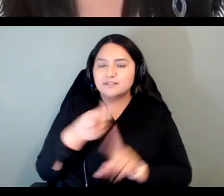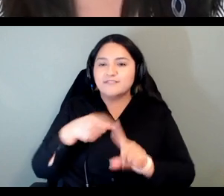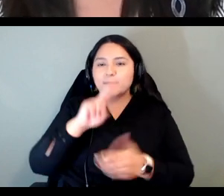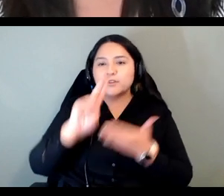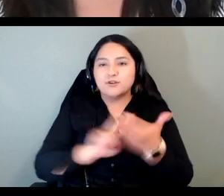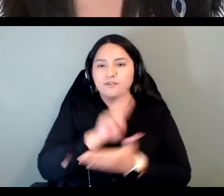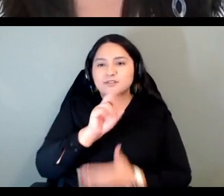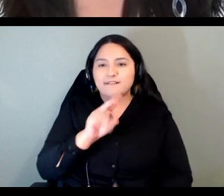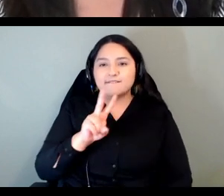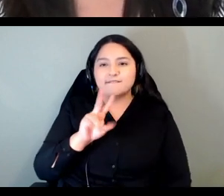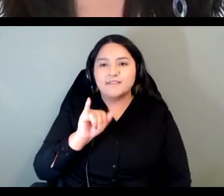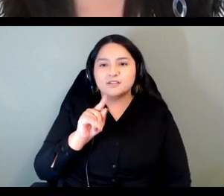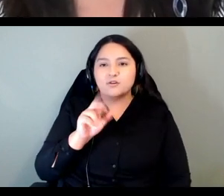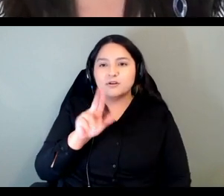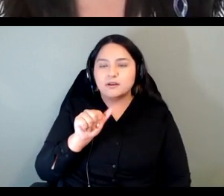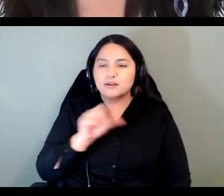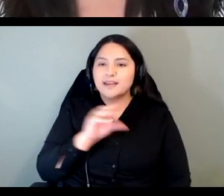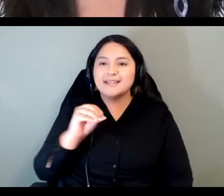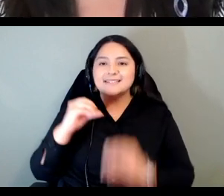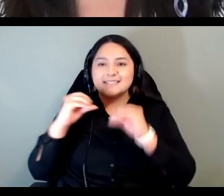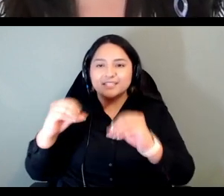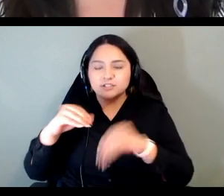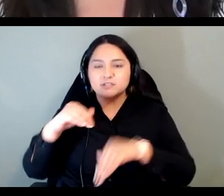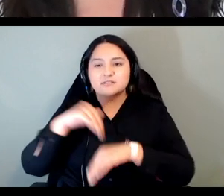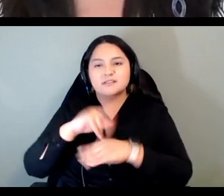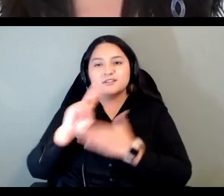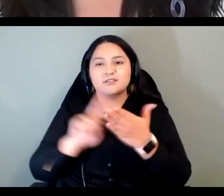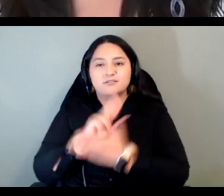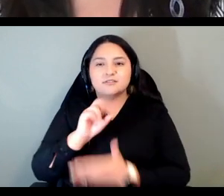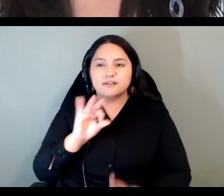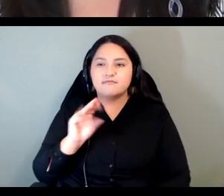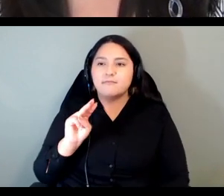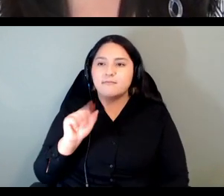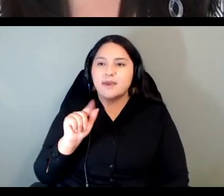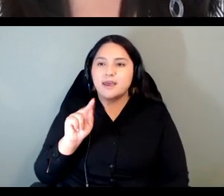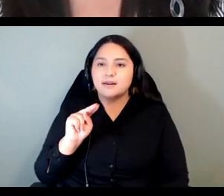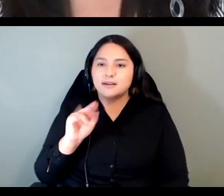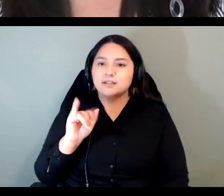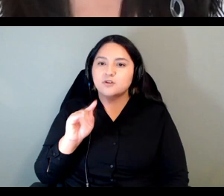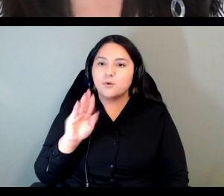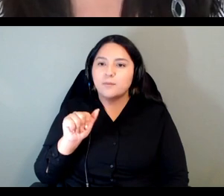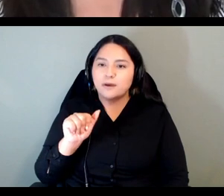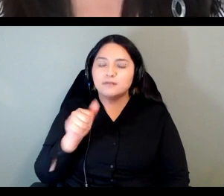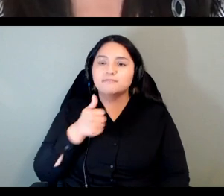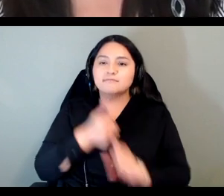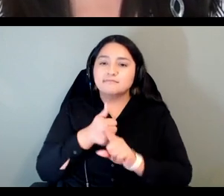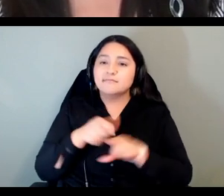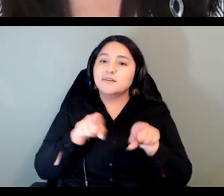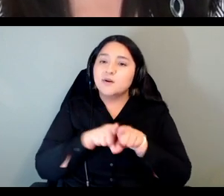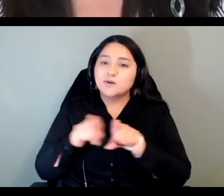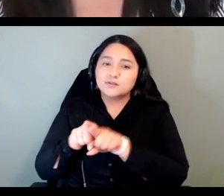and teaches machip at the university of manitoba heather also runs prairies to woodlands indigenous